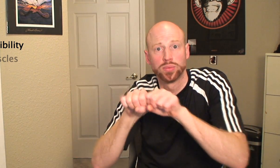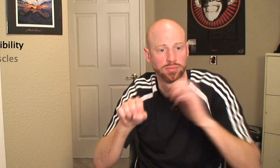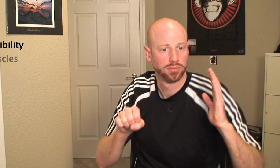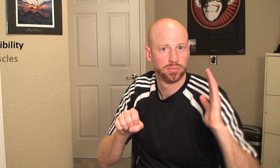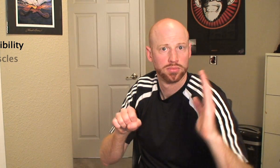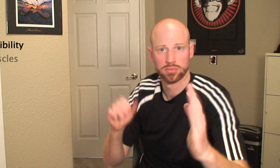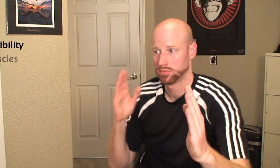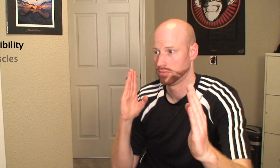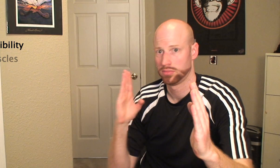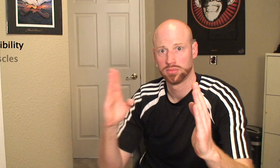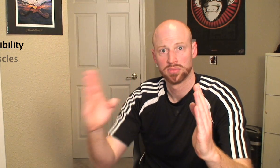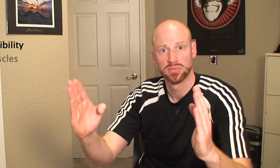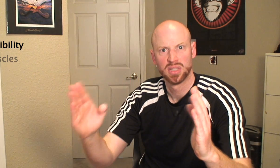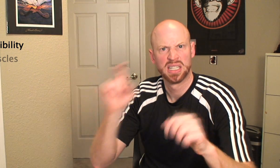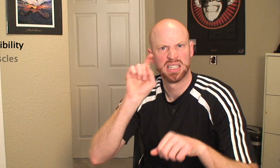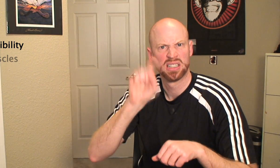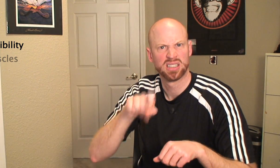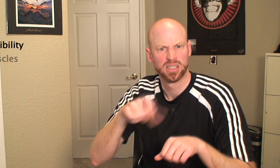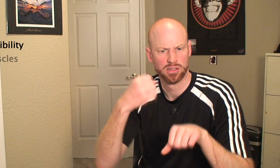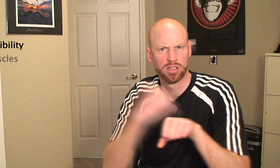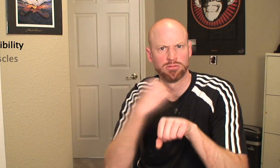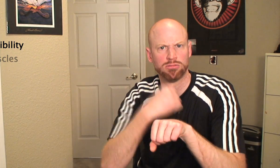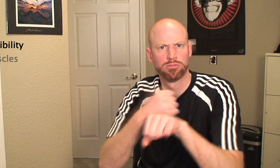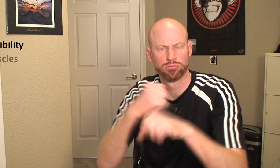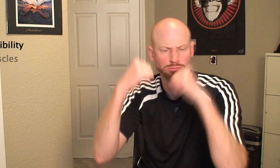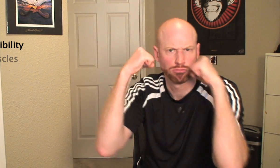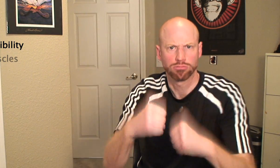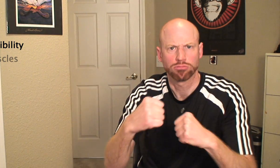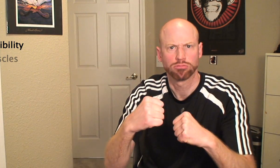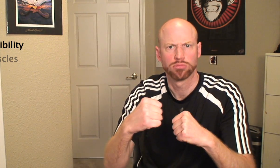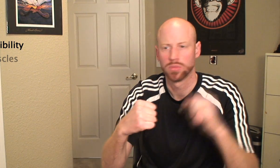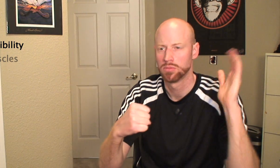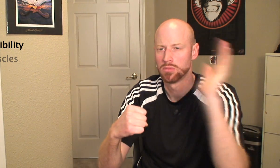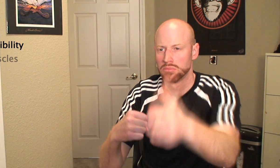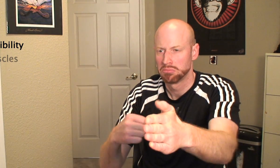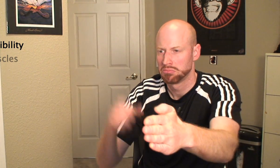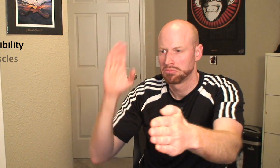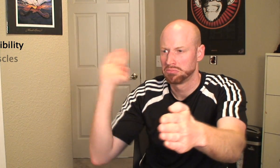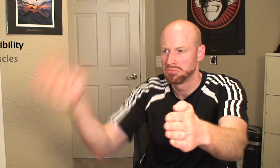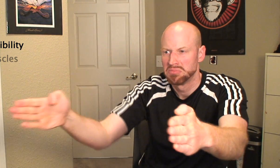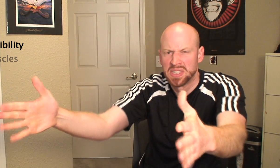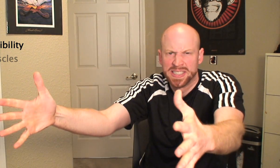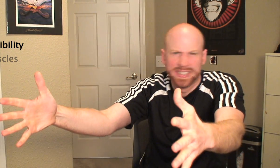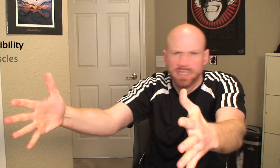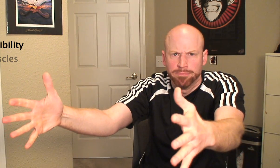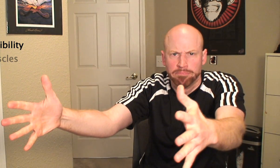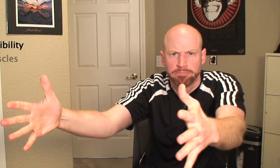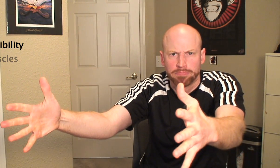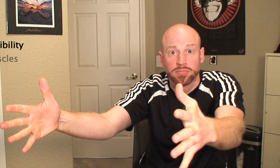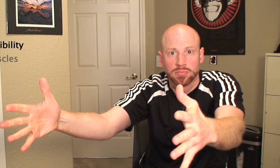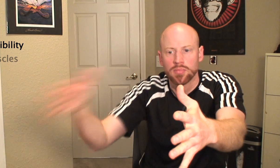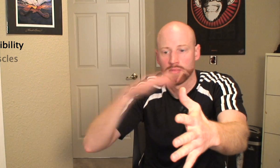Shoemakers have fortified the edges of each side, making them more rigid, with less give.